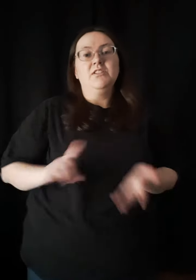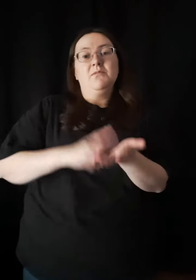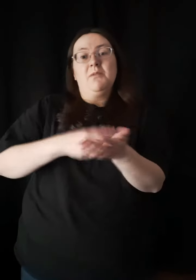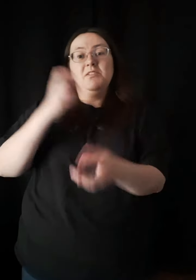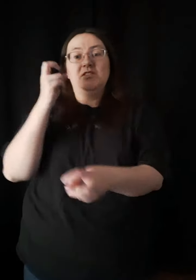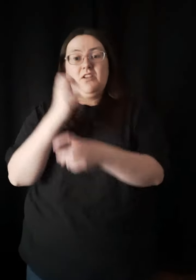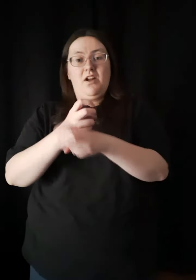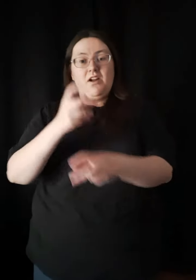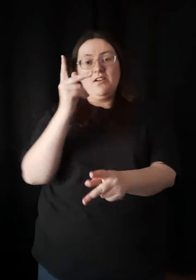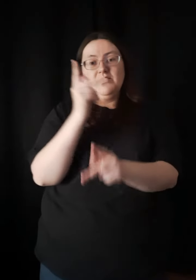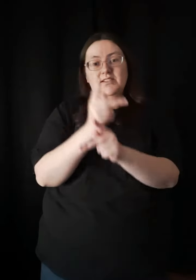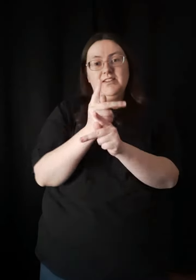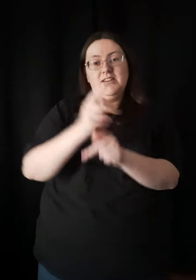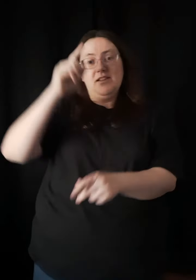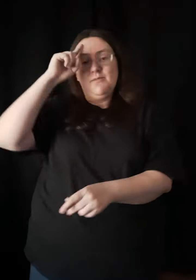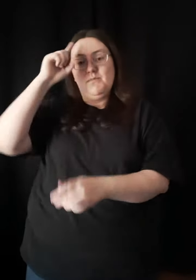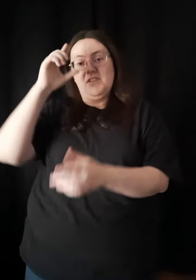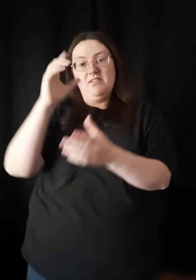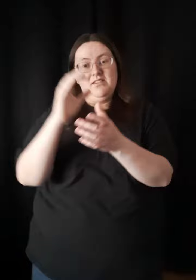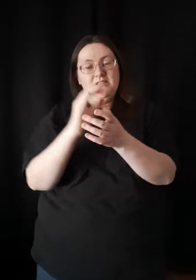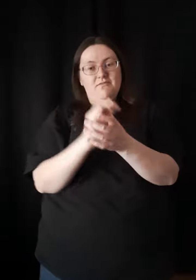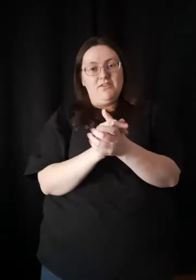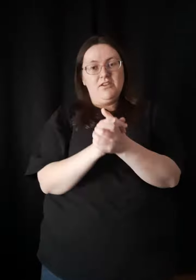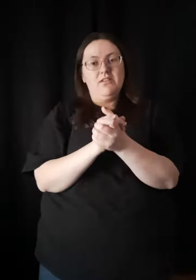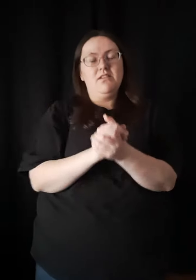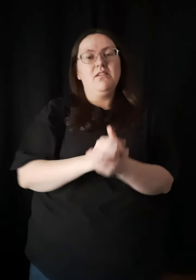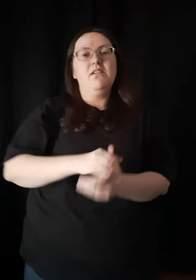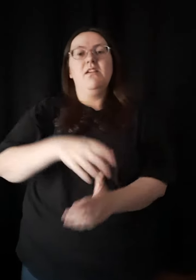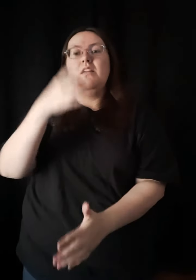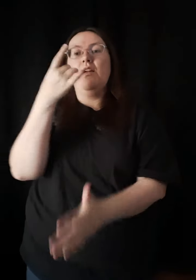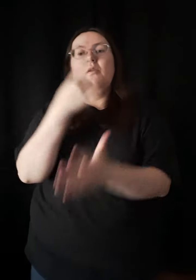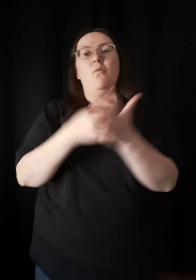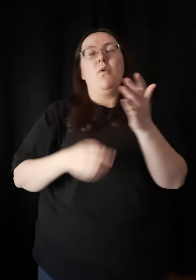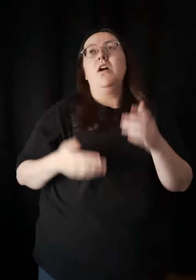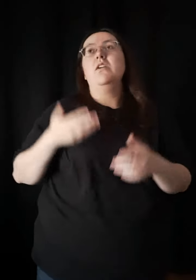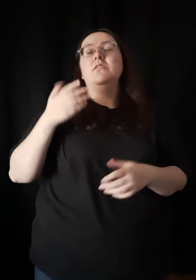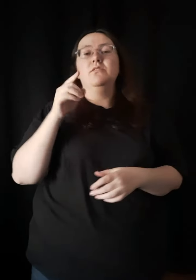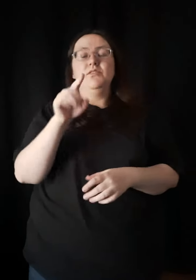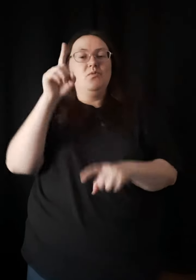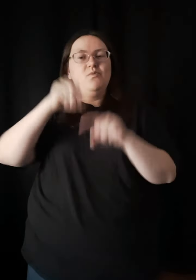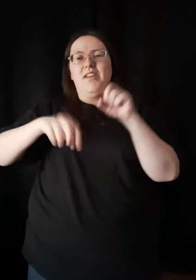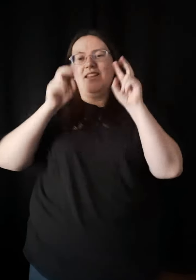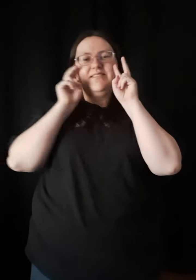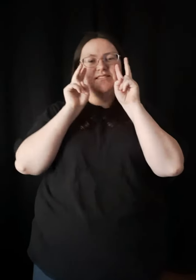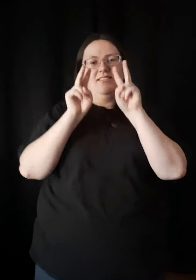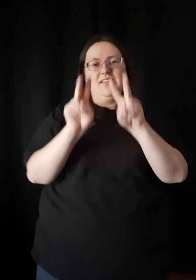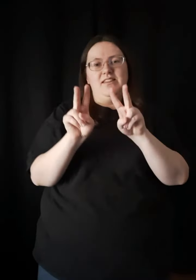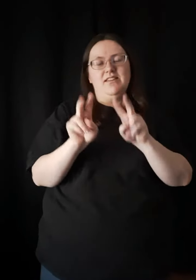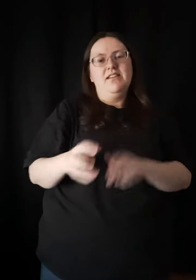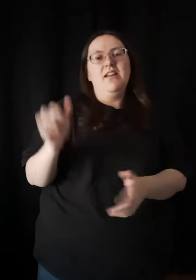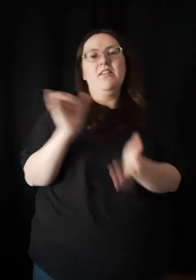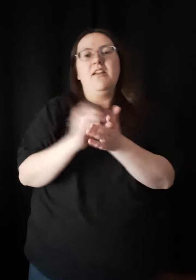Sometimes it's hard to keep believing In what you can't see